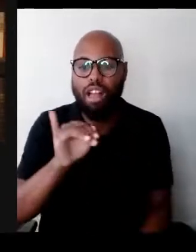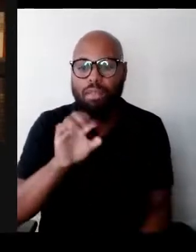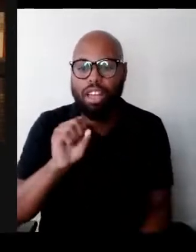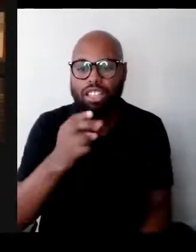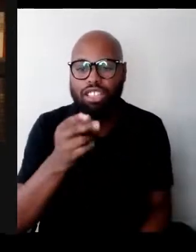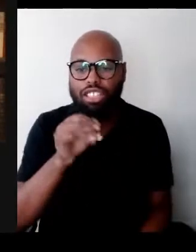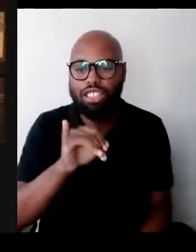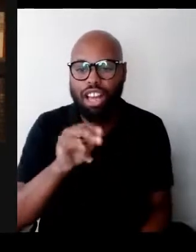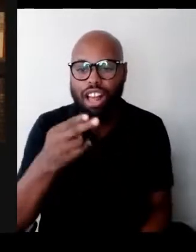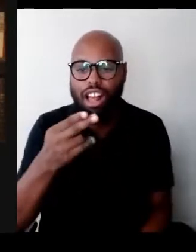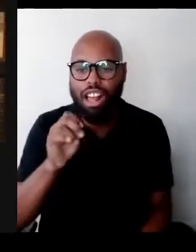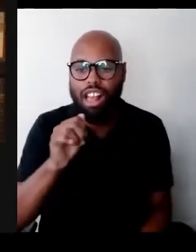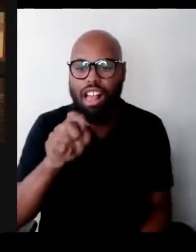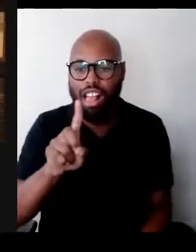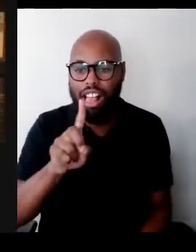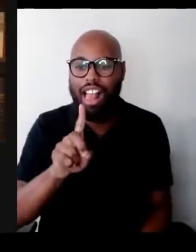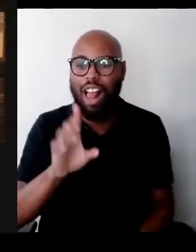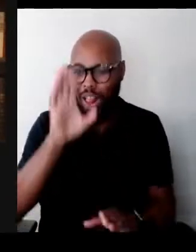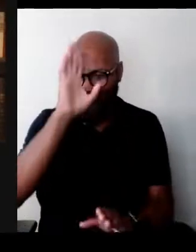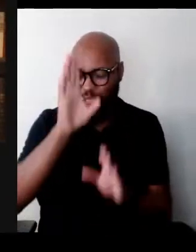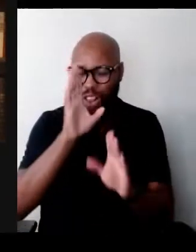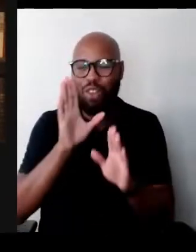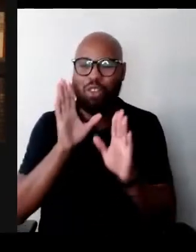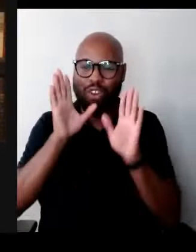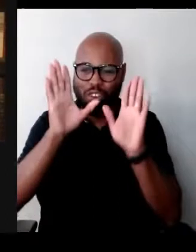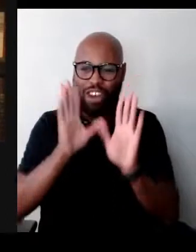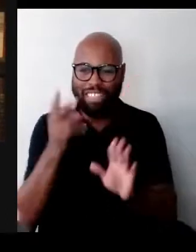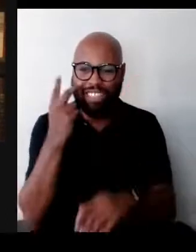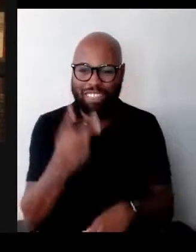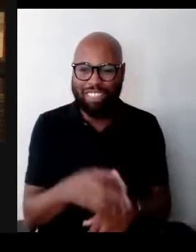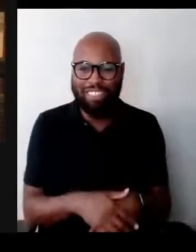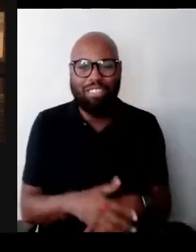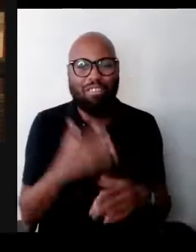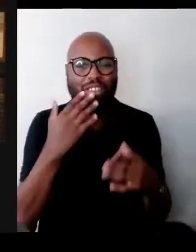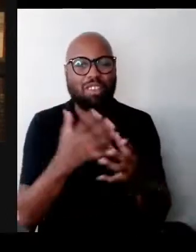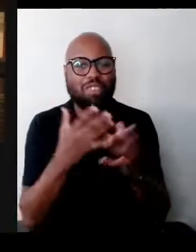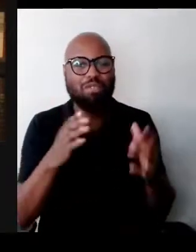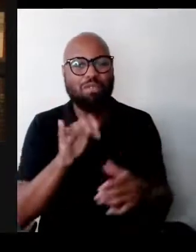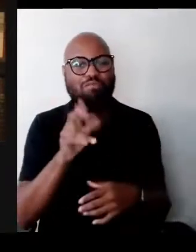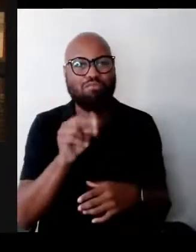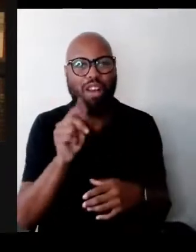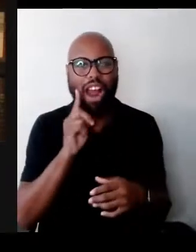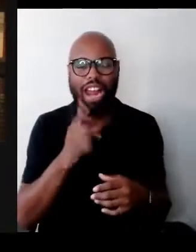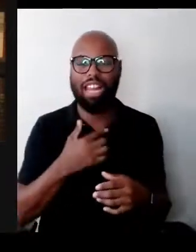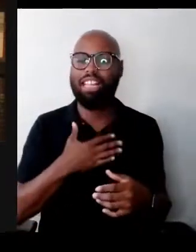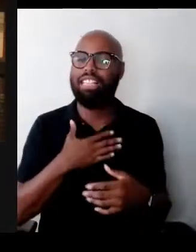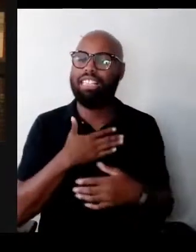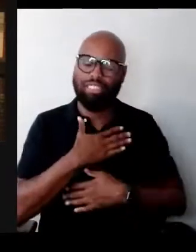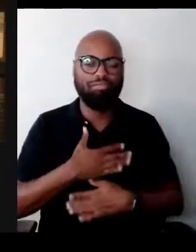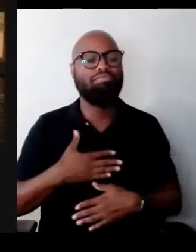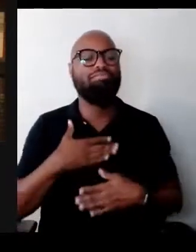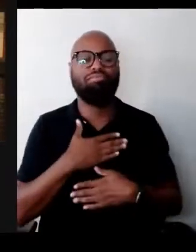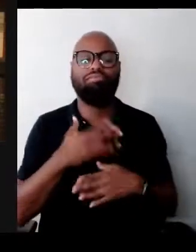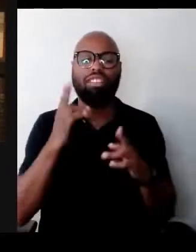Shai, it's wonderful to see you. Thank you so much Brian, it's a privilege to be here. And our panelists.